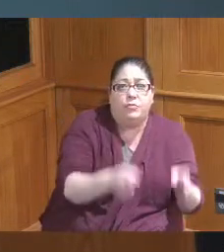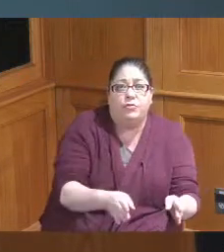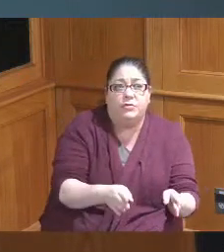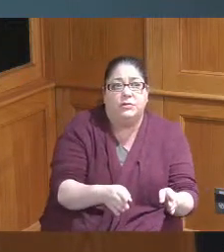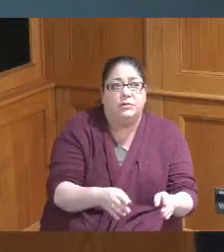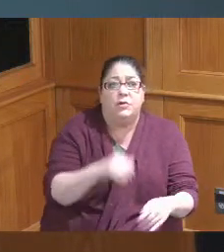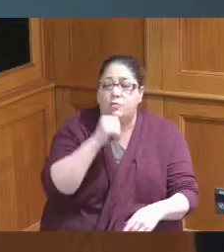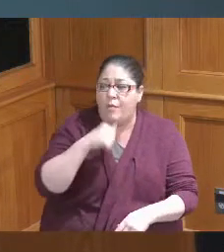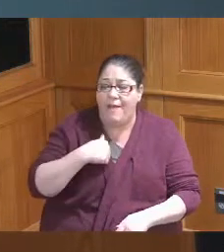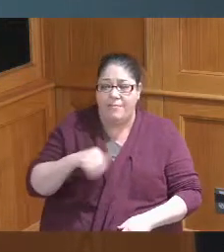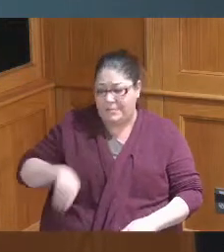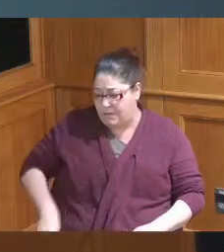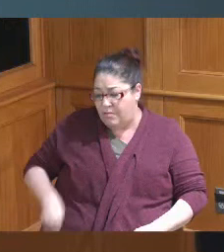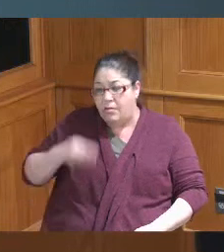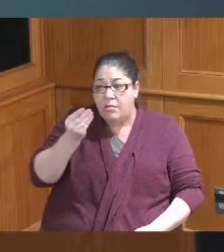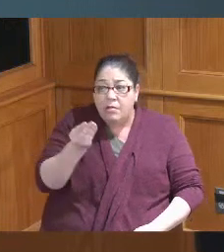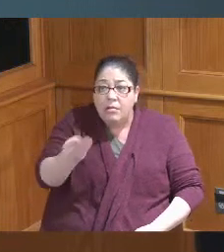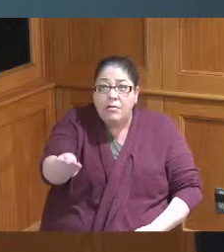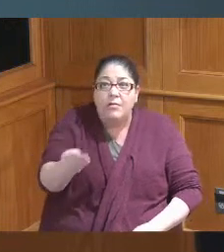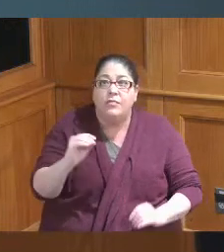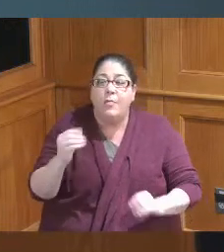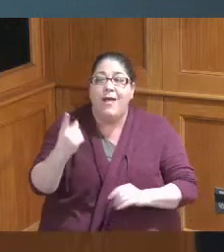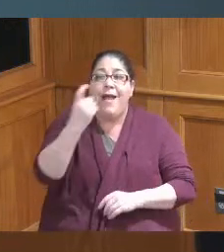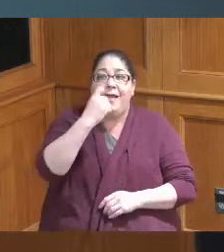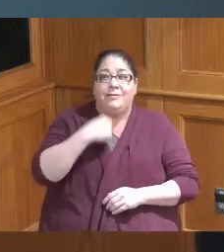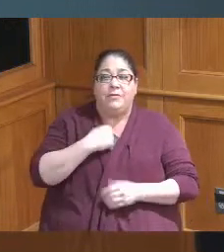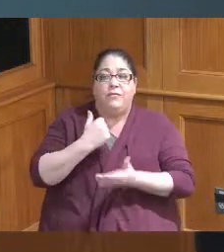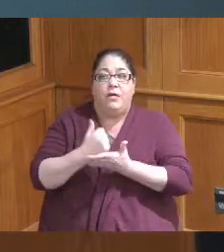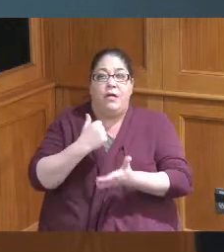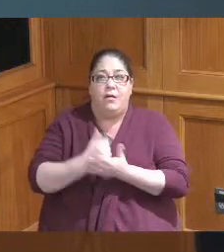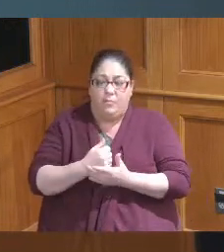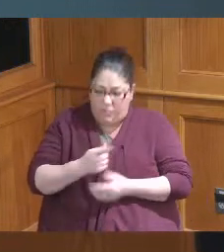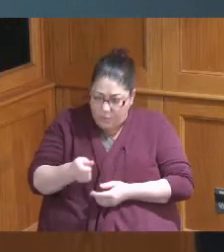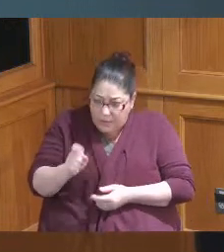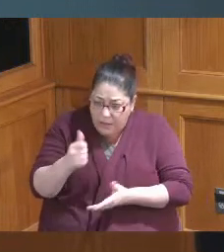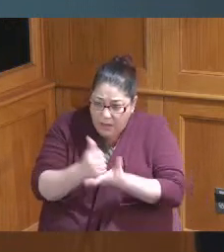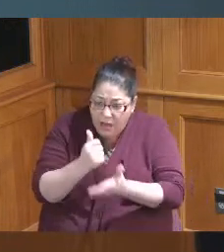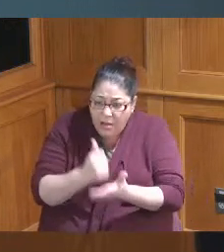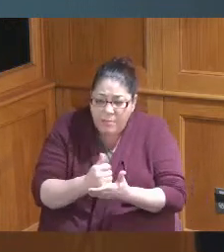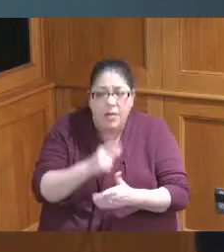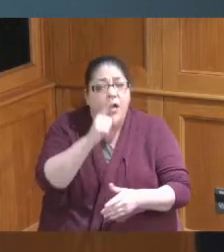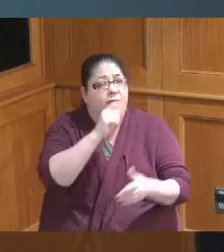myself but they're asking me for help and I want to make sure that what I'm funding is actually